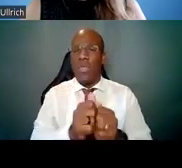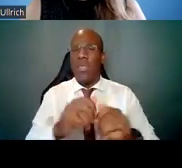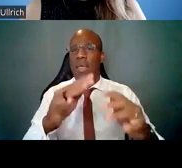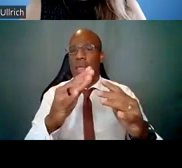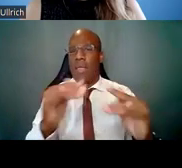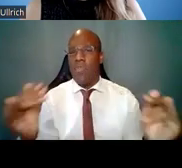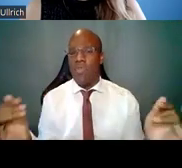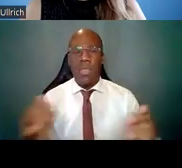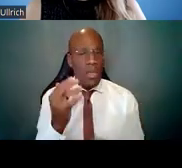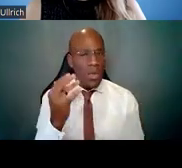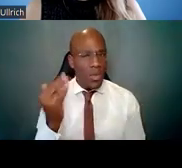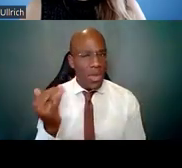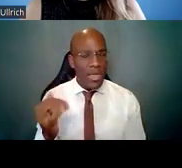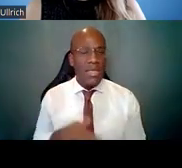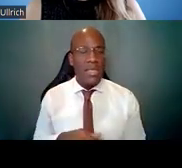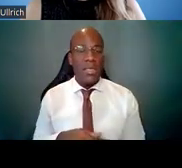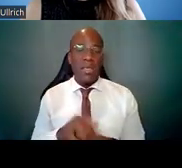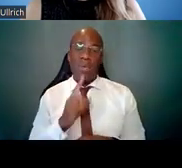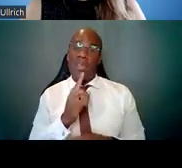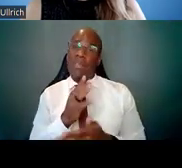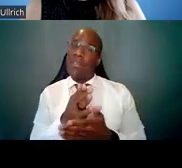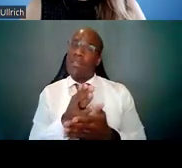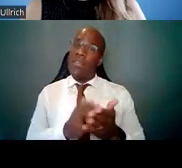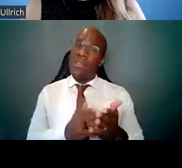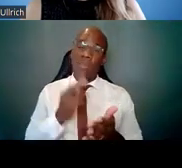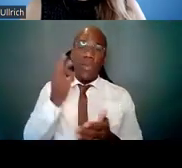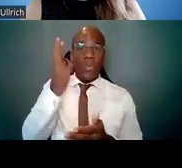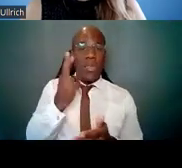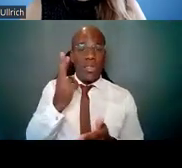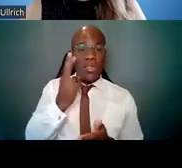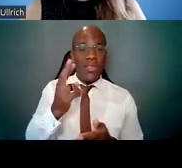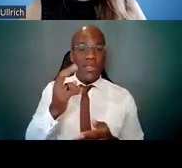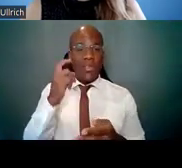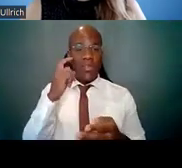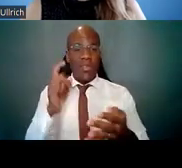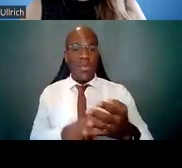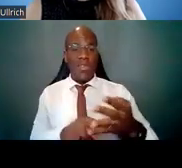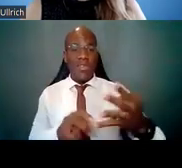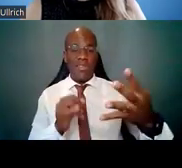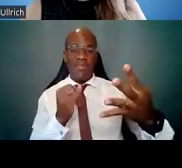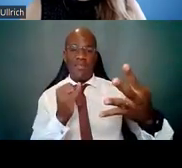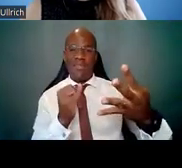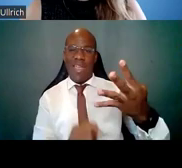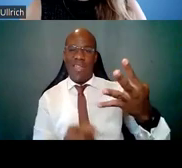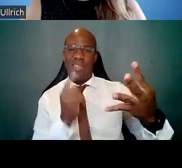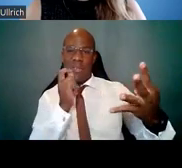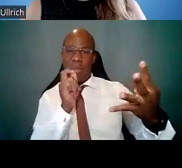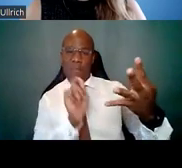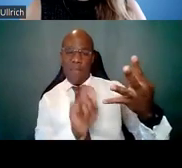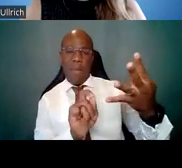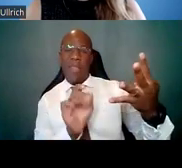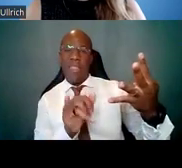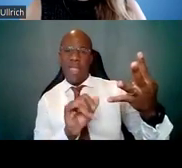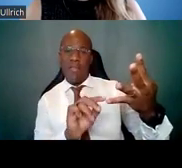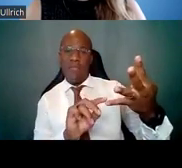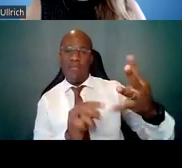In some respects, we should start with the last bullet, because our agency's mission is focused on science,